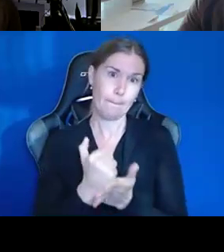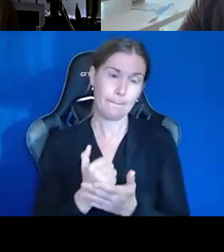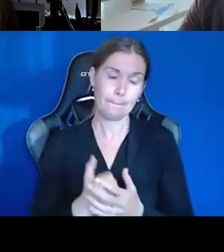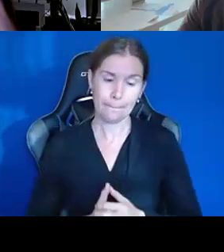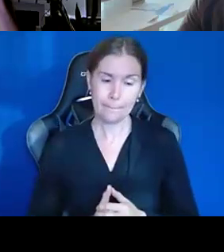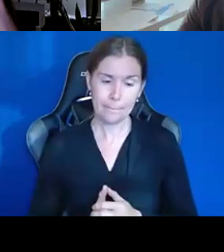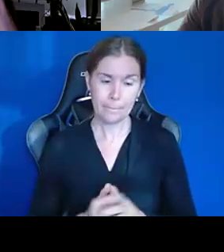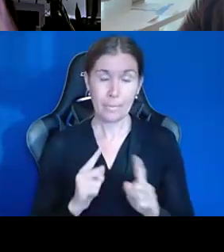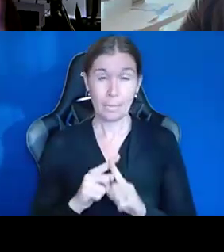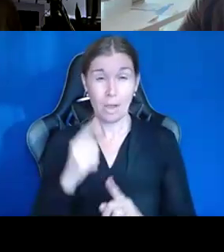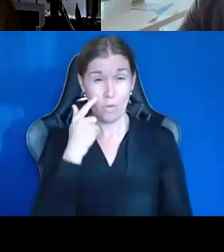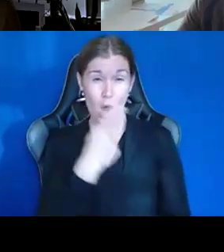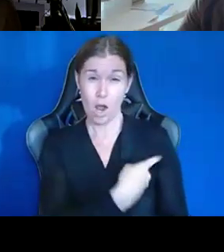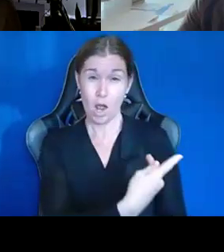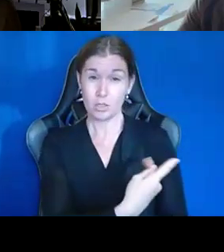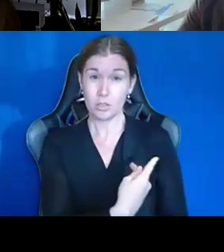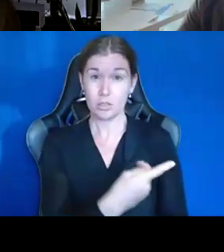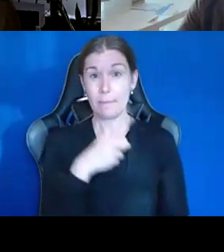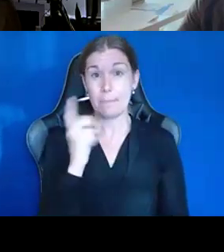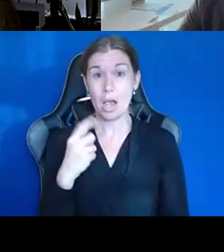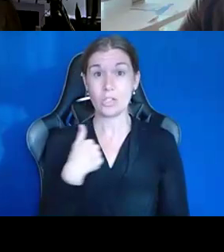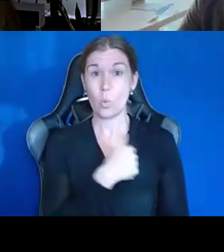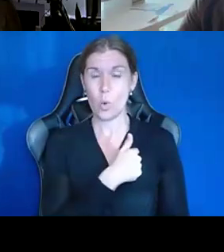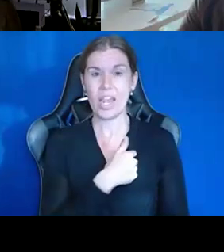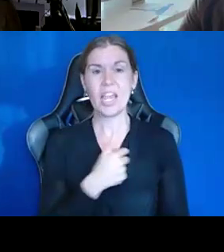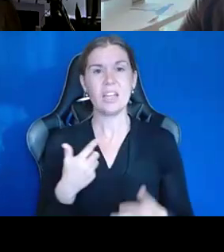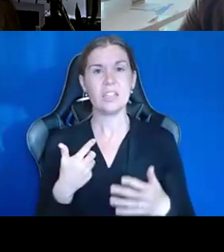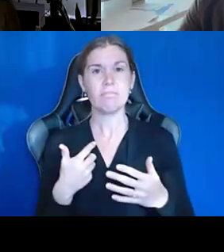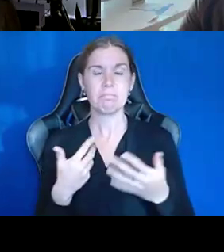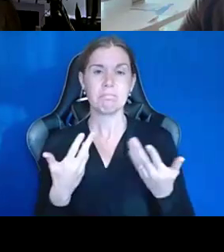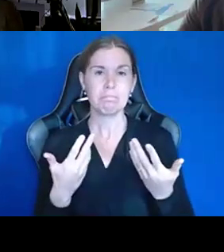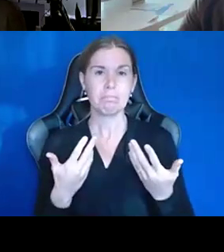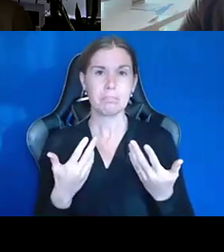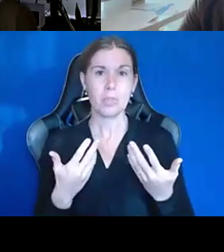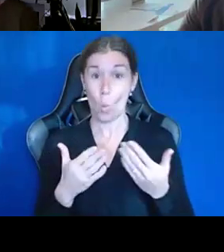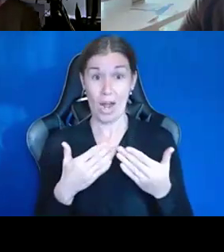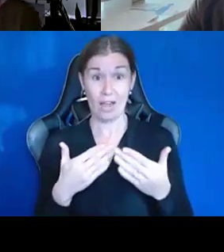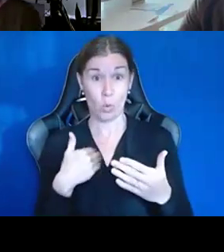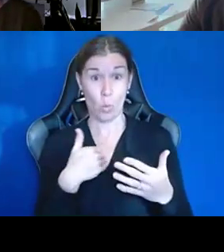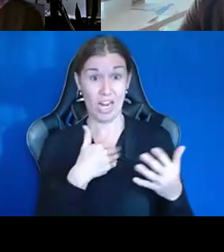But for us, because we have taken all of anything we make and we've put it right back into the